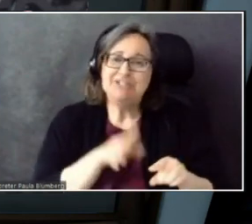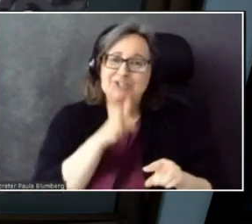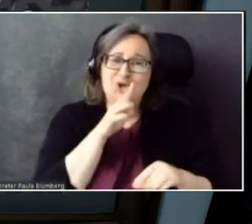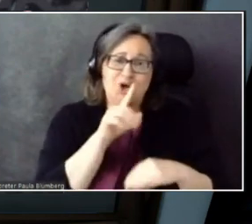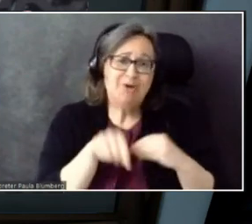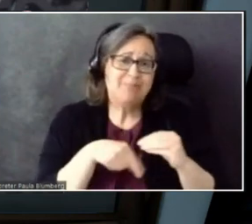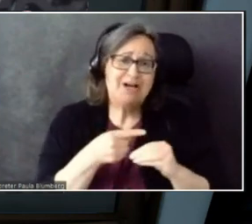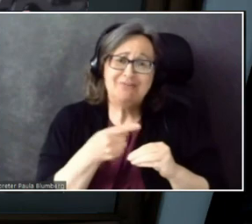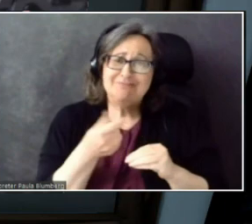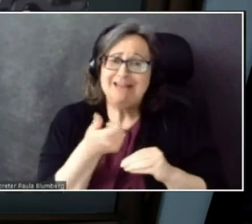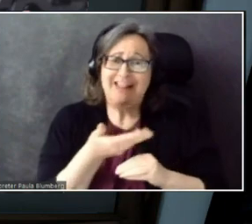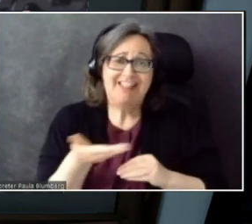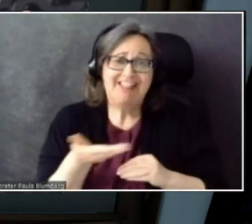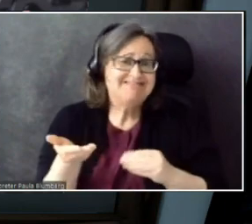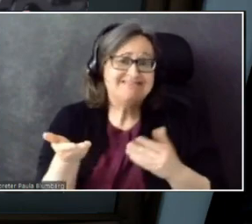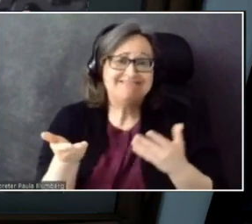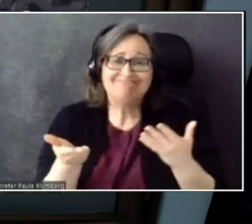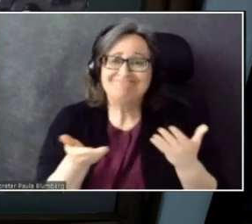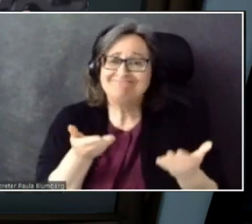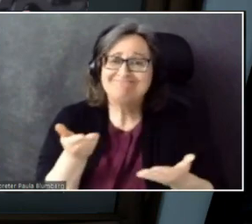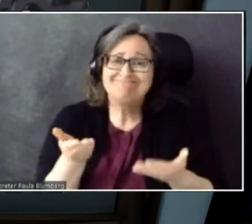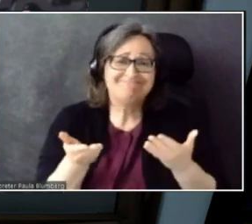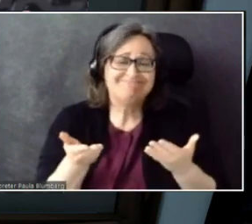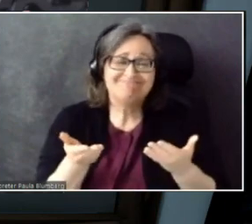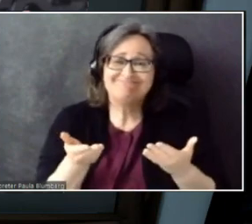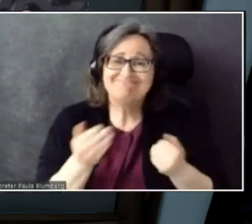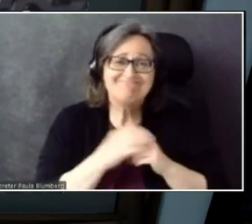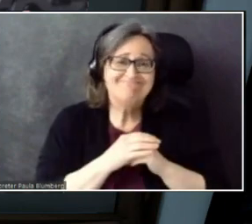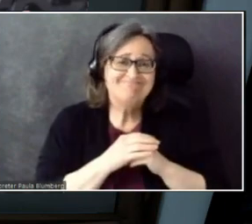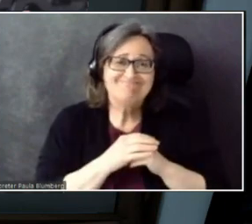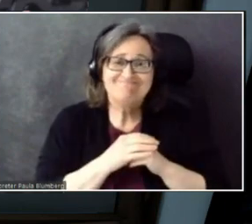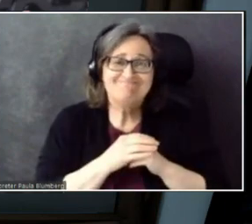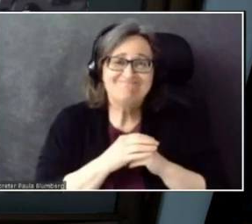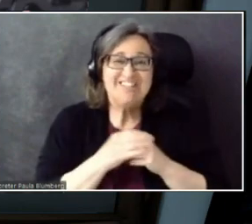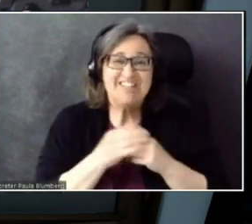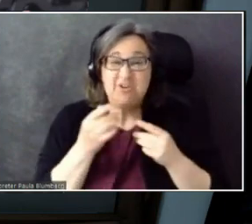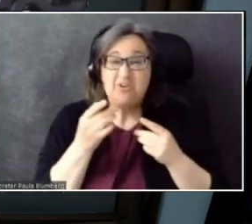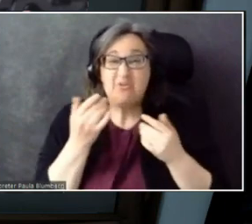In development at the moment. But I do hear you.